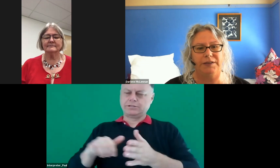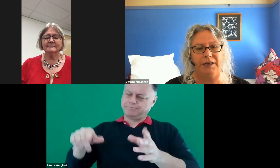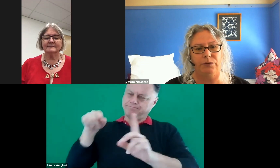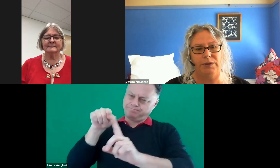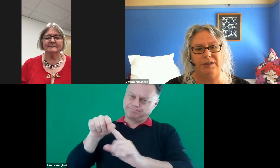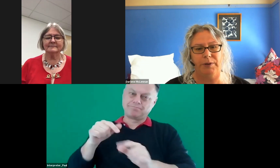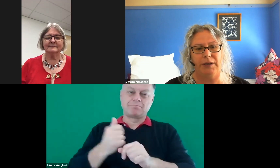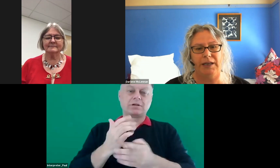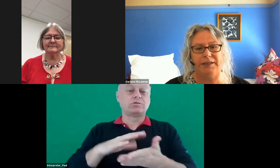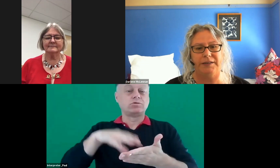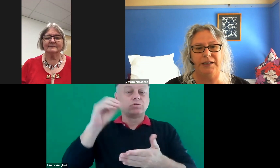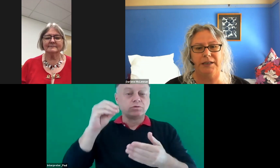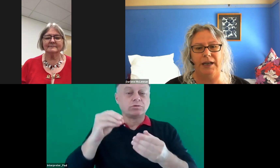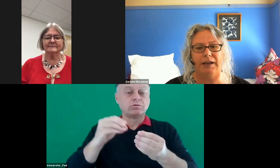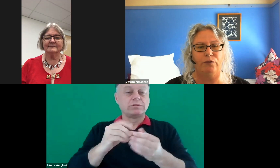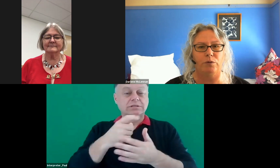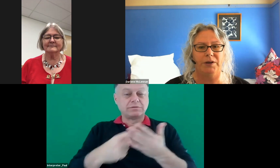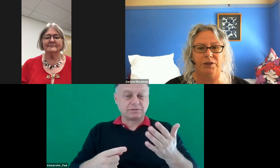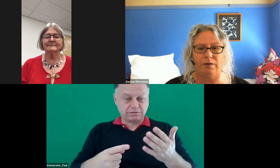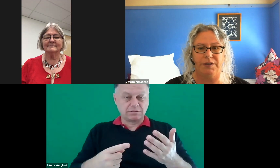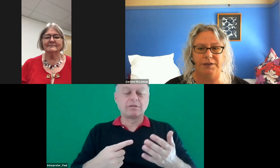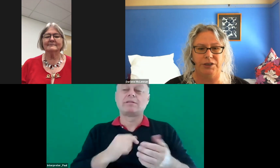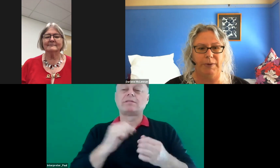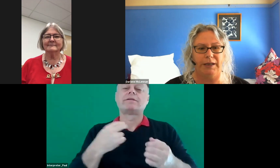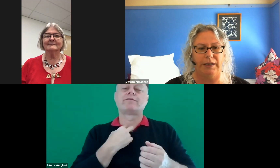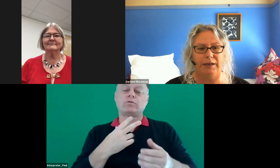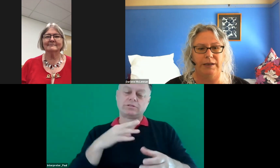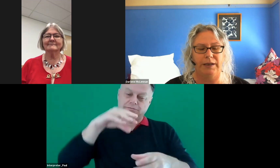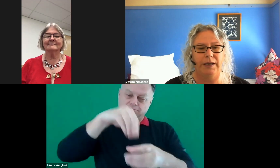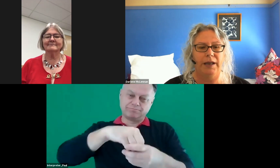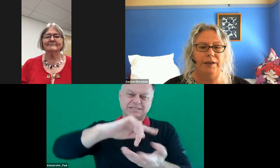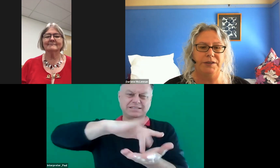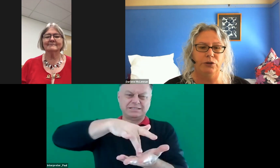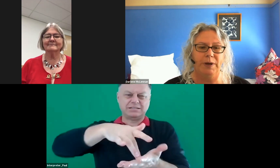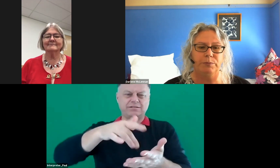sector with disability is centre and foremost of the decision-making. There is still much